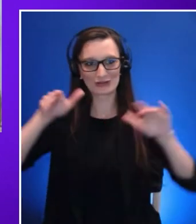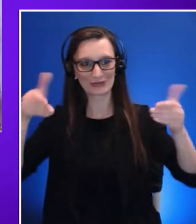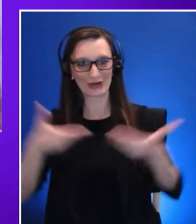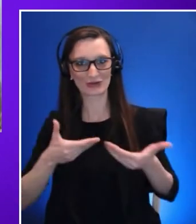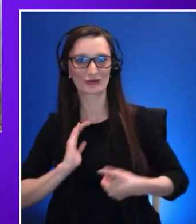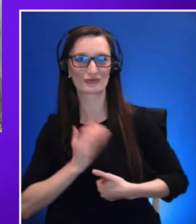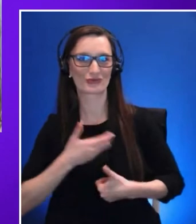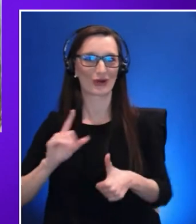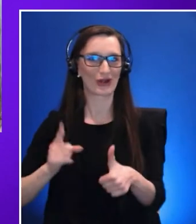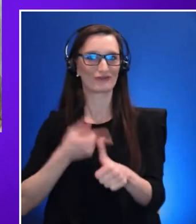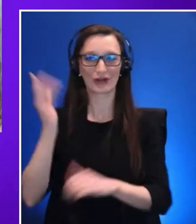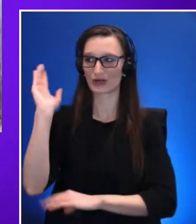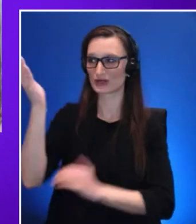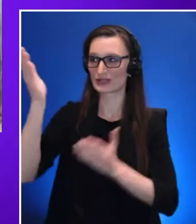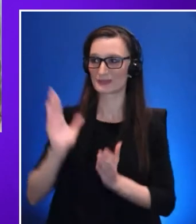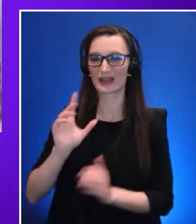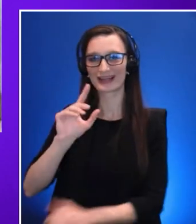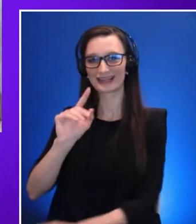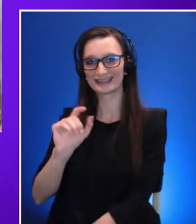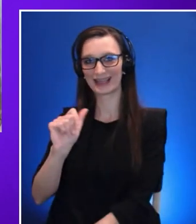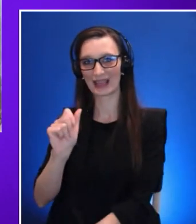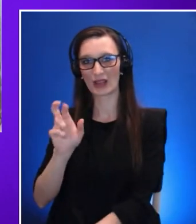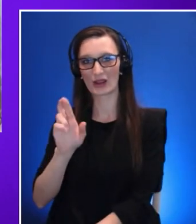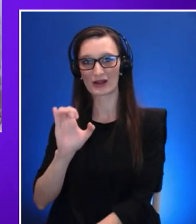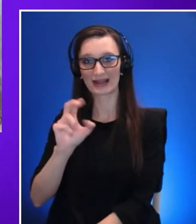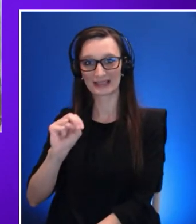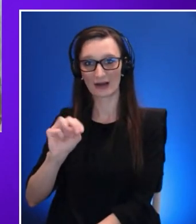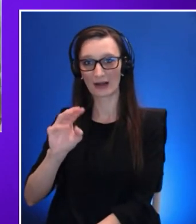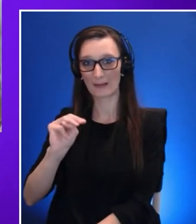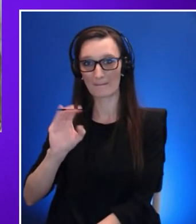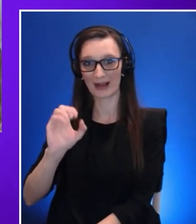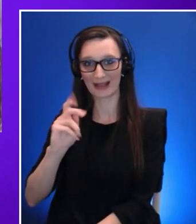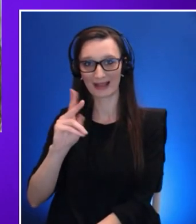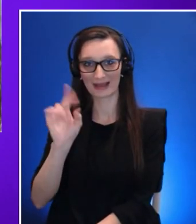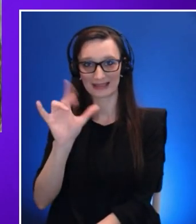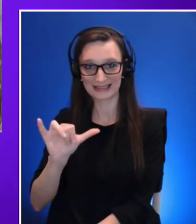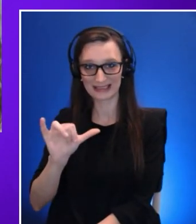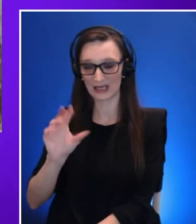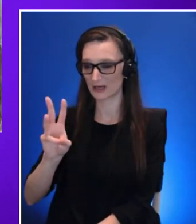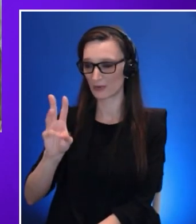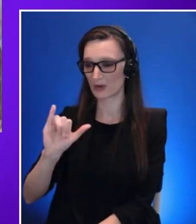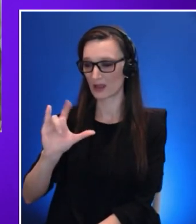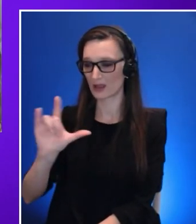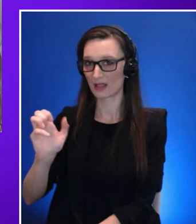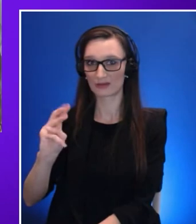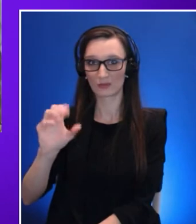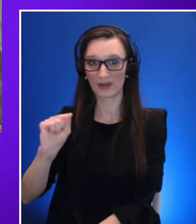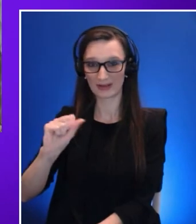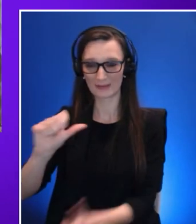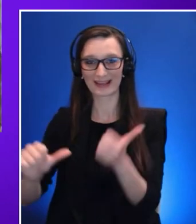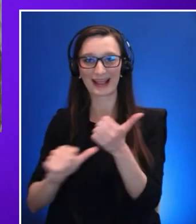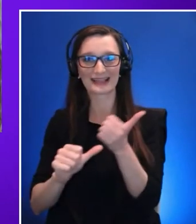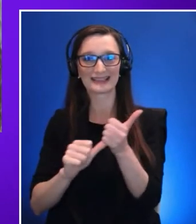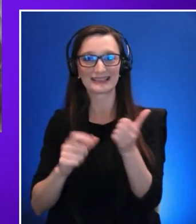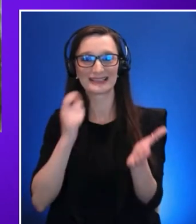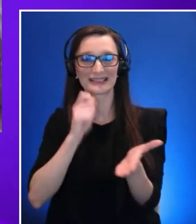Taryn Mackenzie Williams, the assistant secretary of labor for disability employment policy.